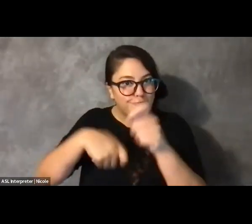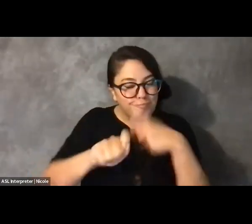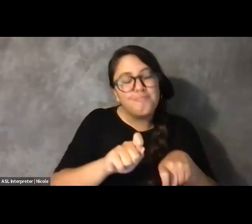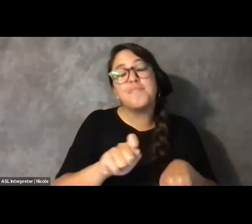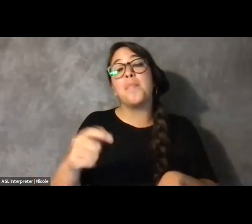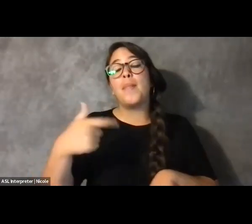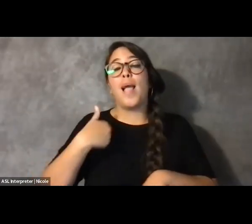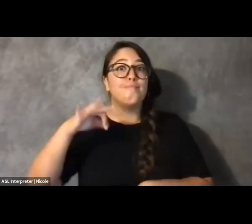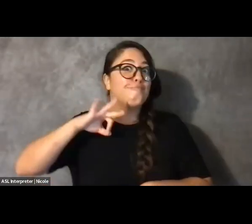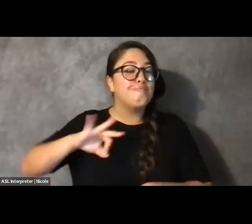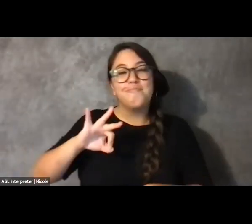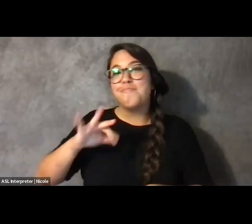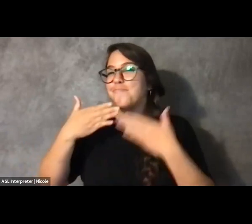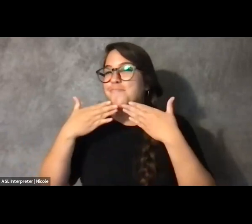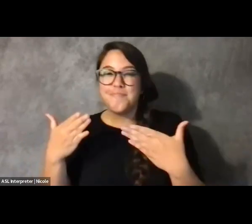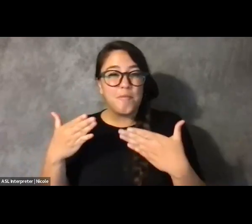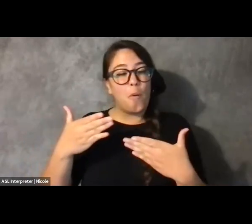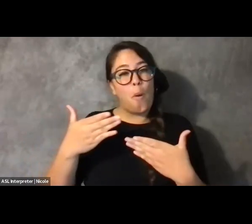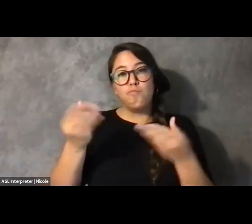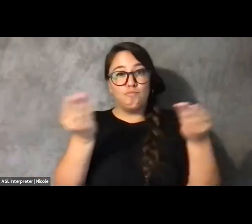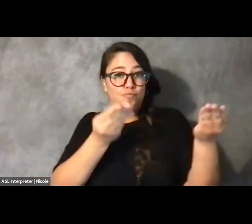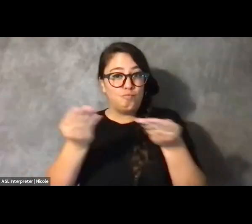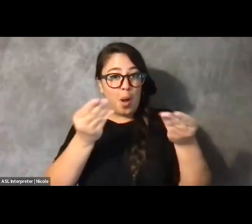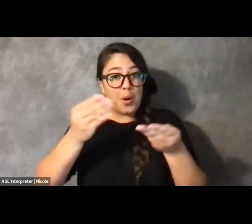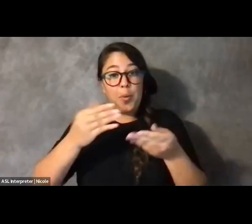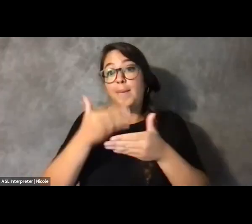So I'm going to offer an image description or an audio description of myself.